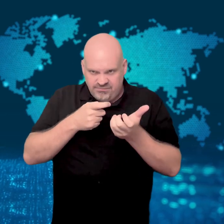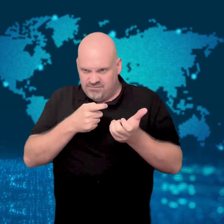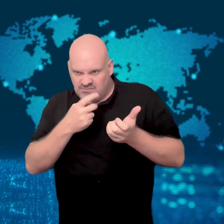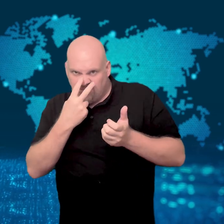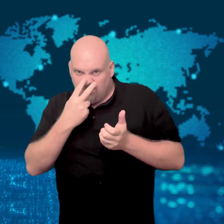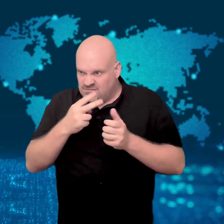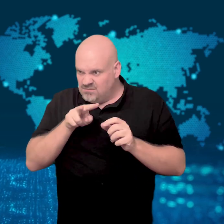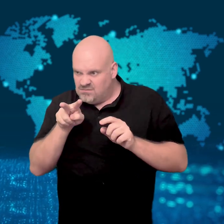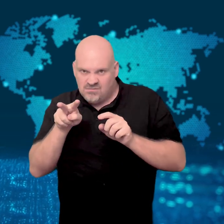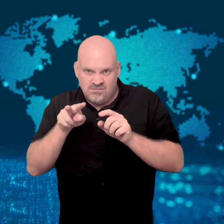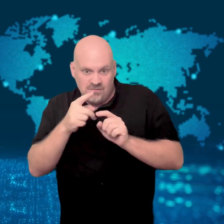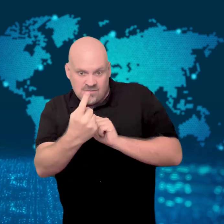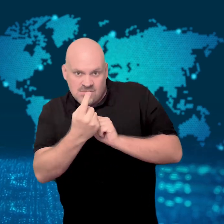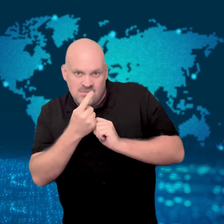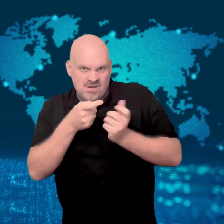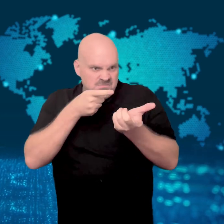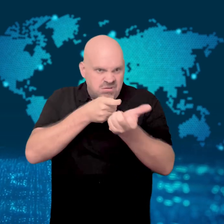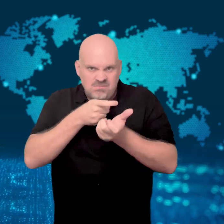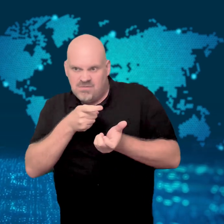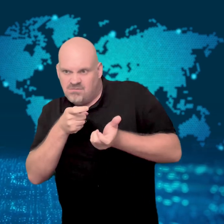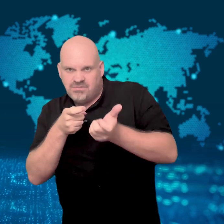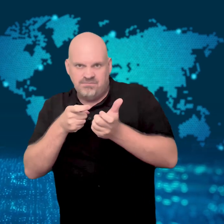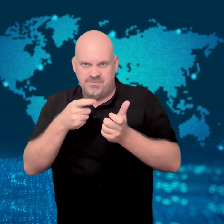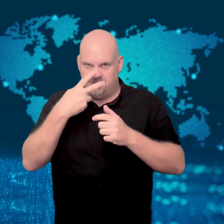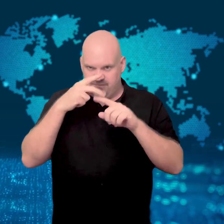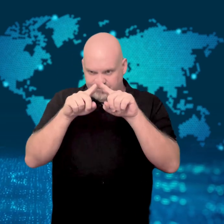that helped the shooters.